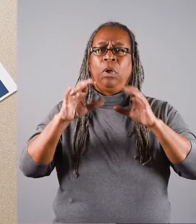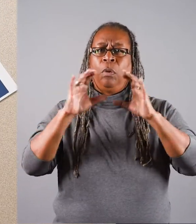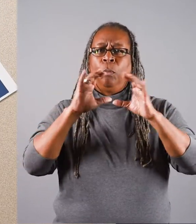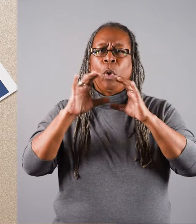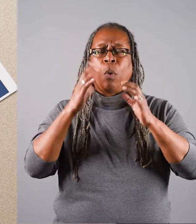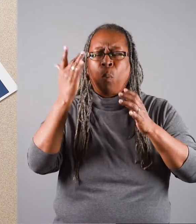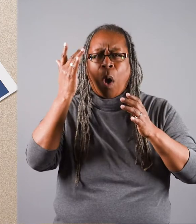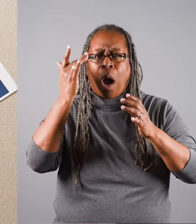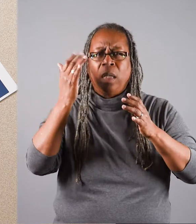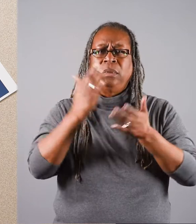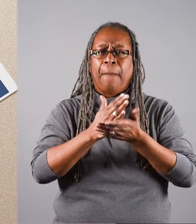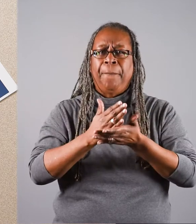stopped.